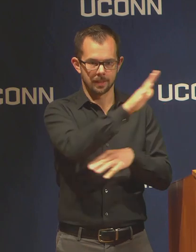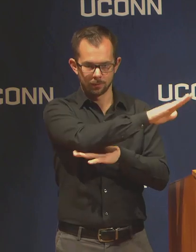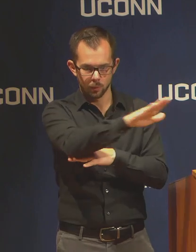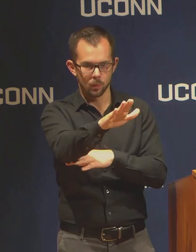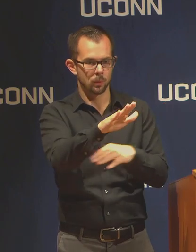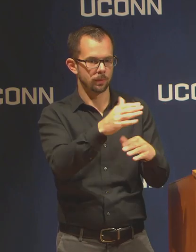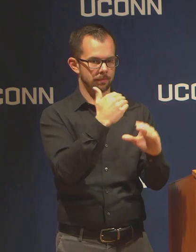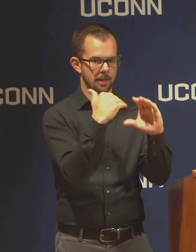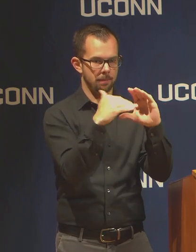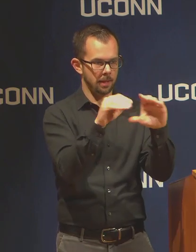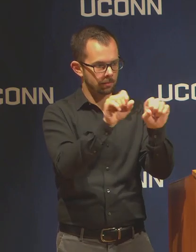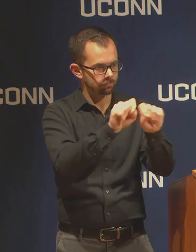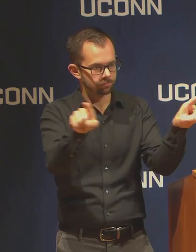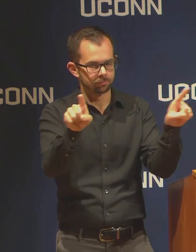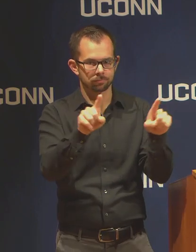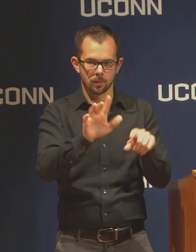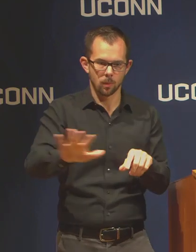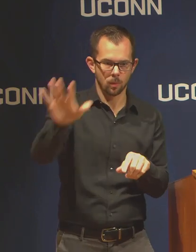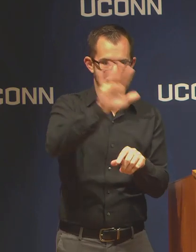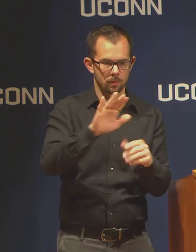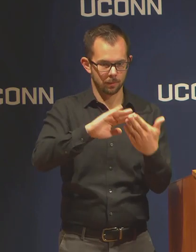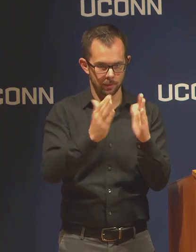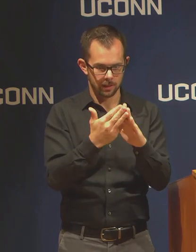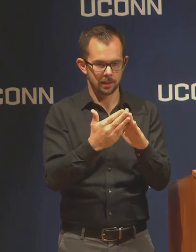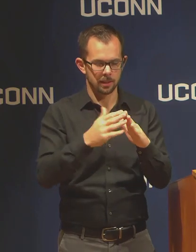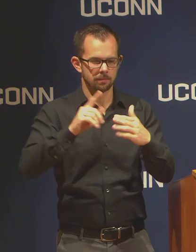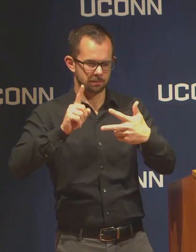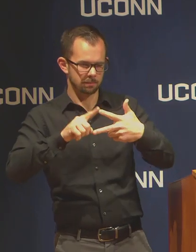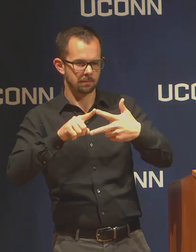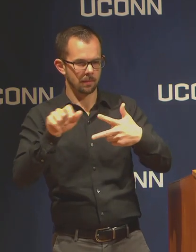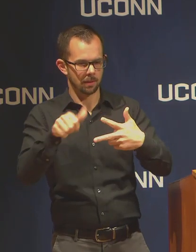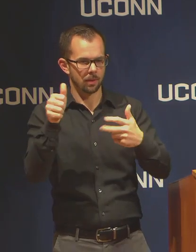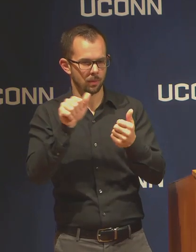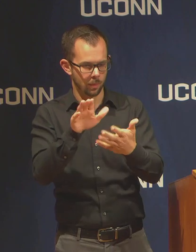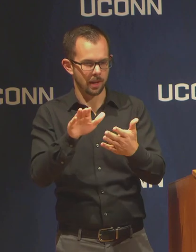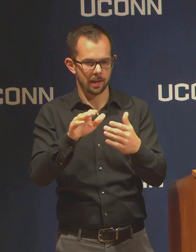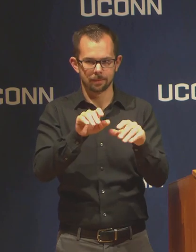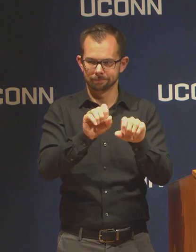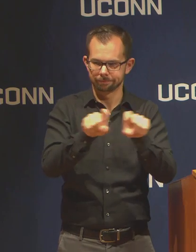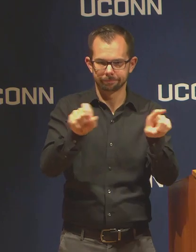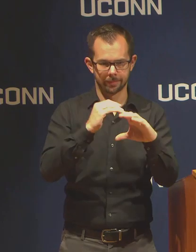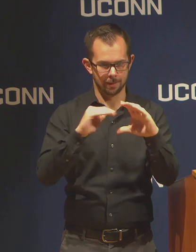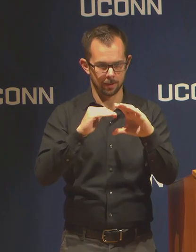to the entire community. So that's another way to stay up to date. And the third way are these town halls.